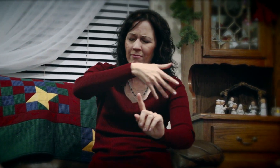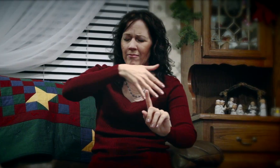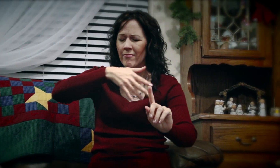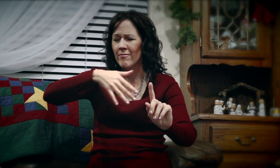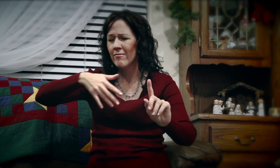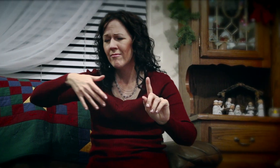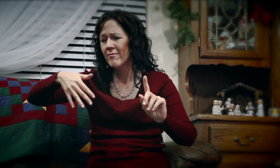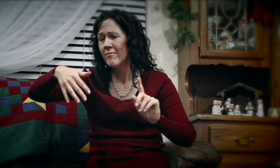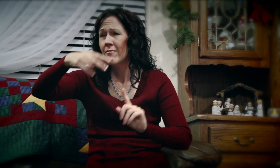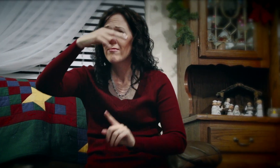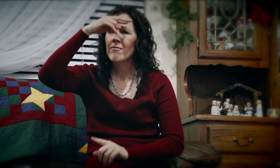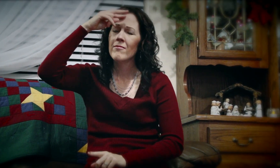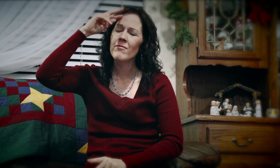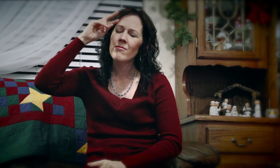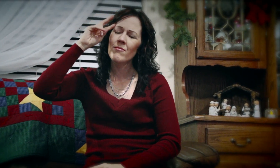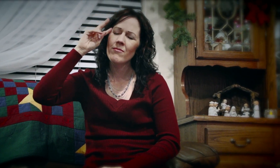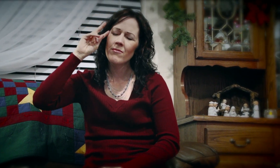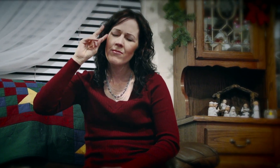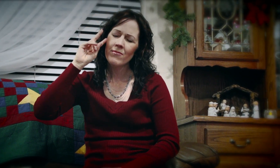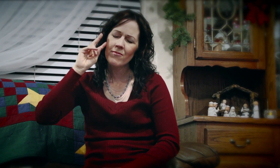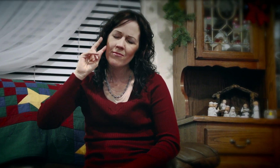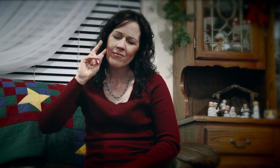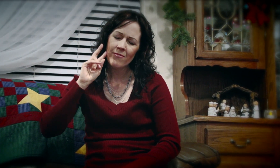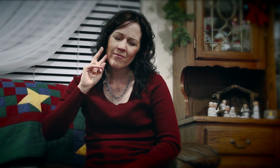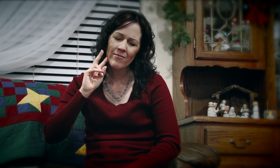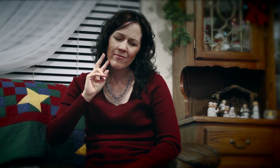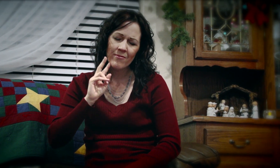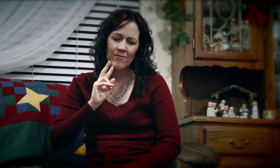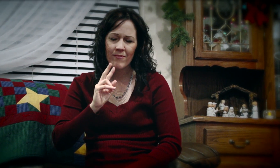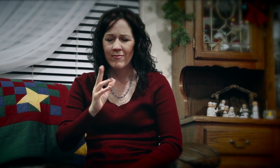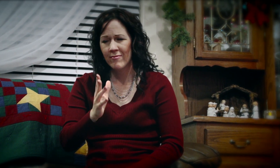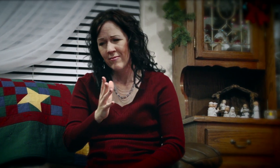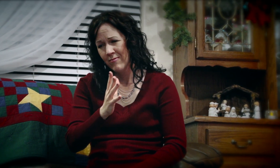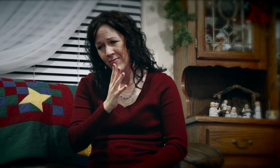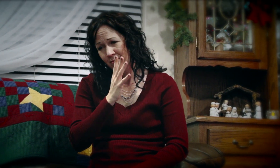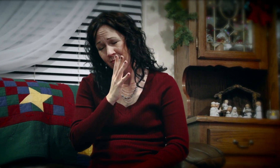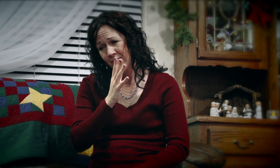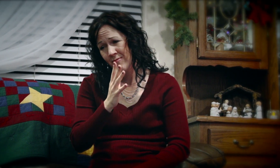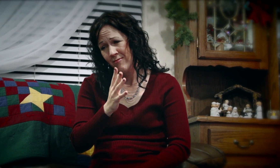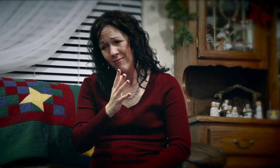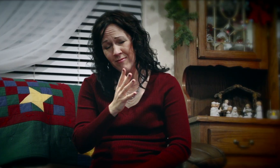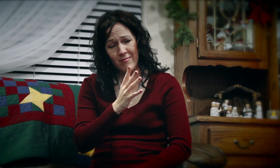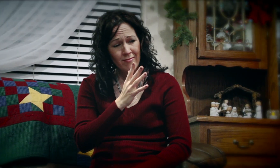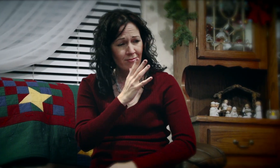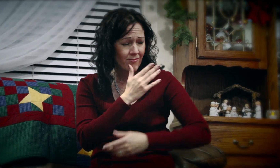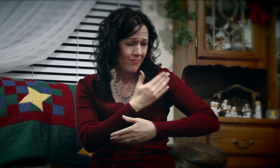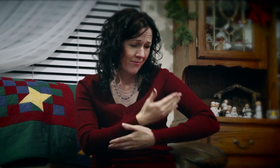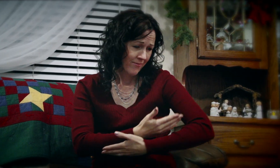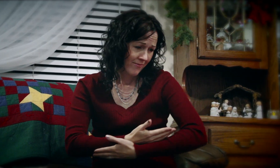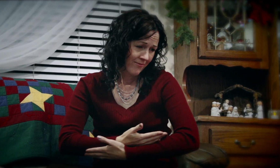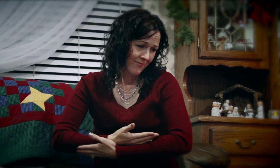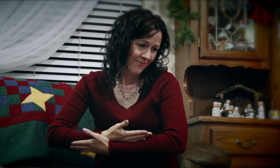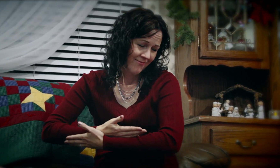'Round yon virgin mother and child